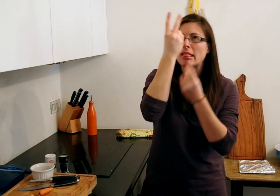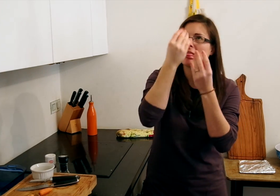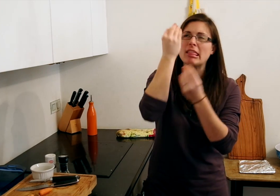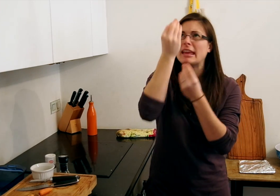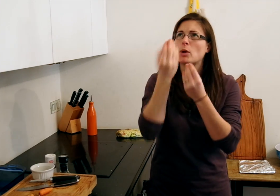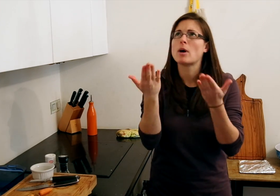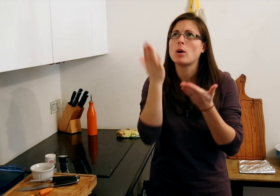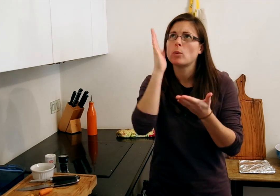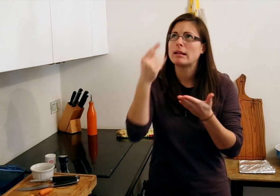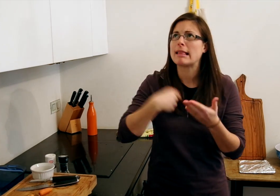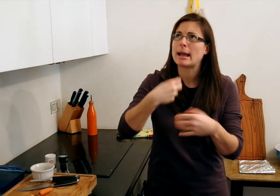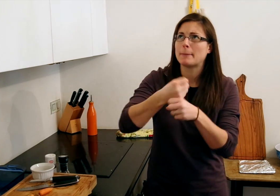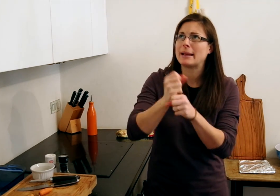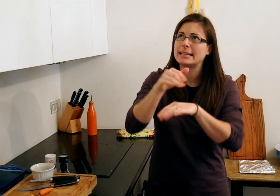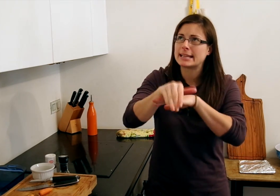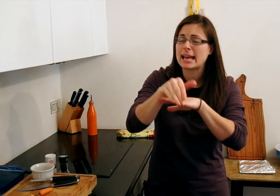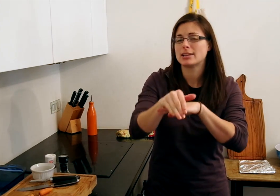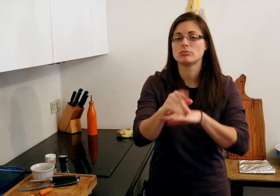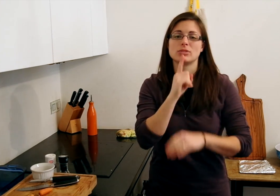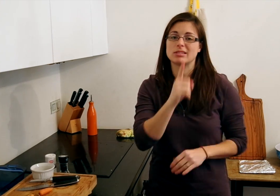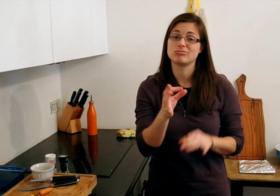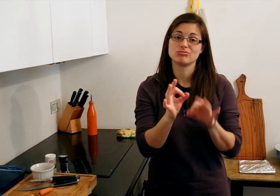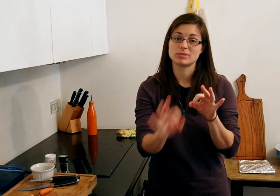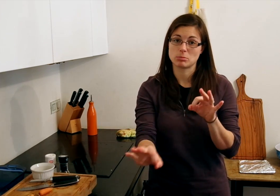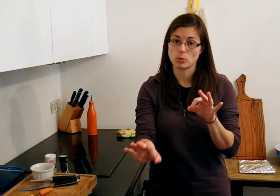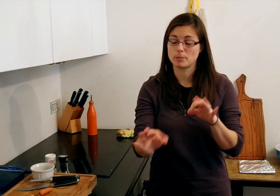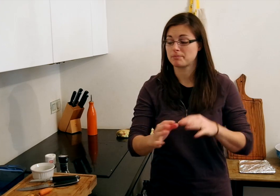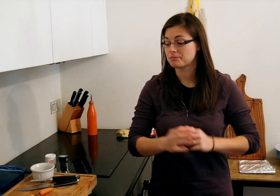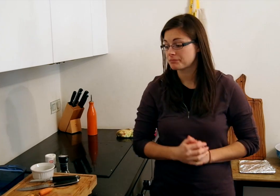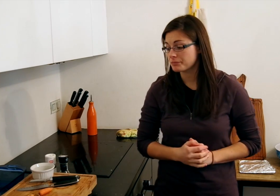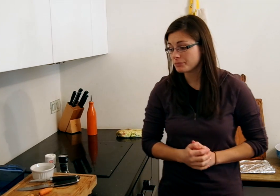This recipe is super simple to make, so that way you don't have to wonder what to make tonight.